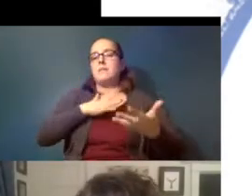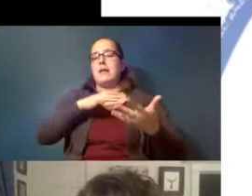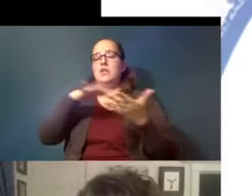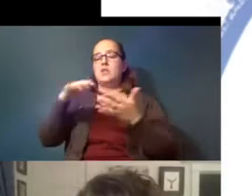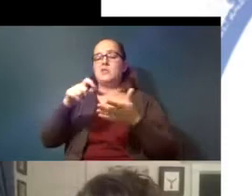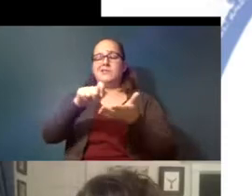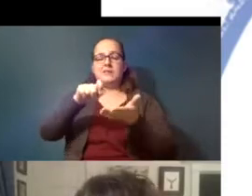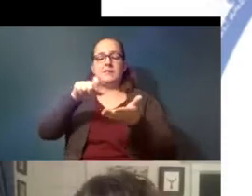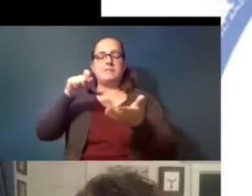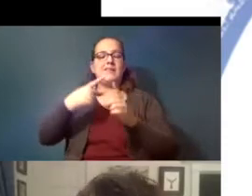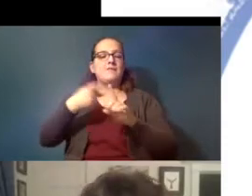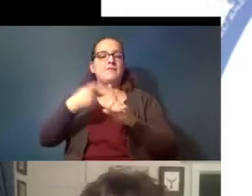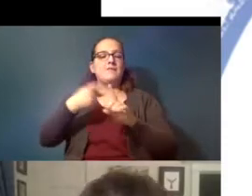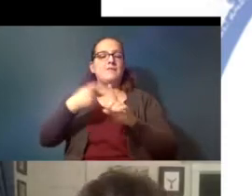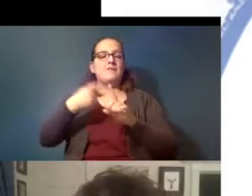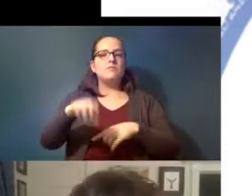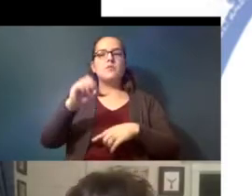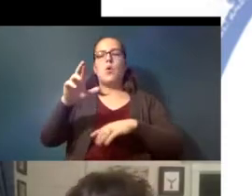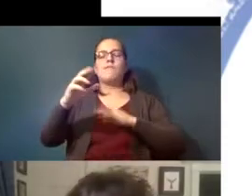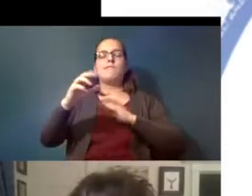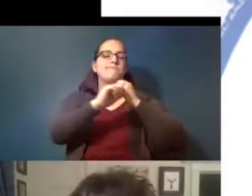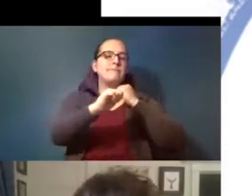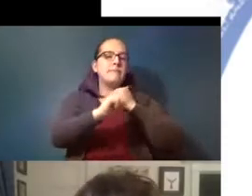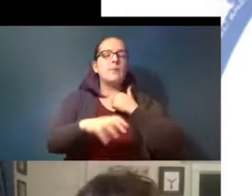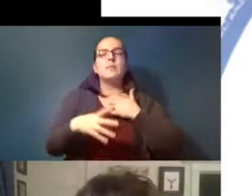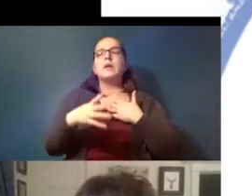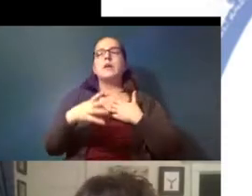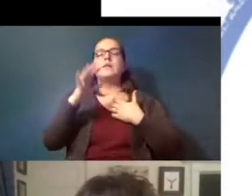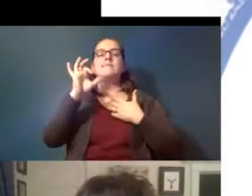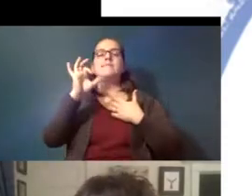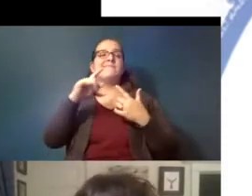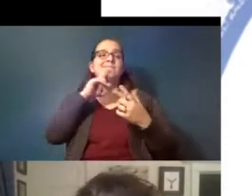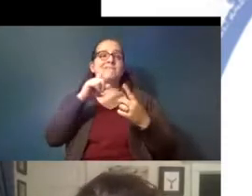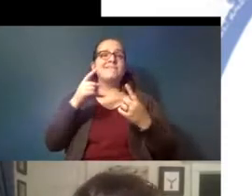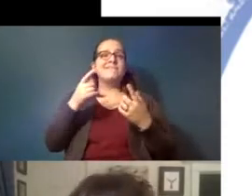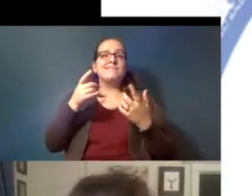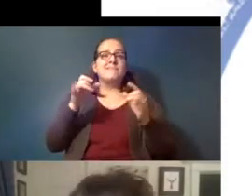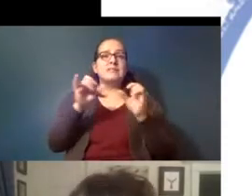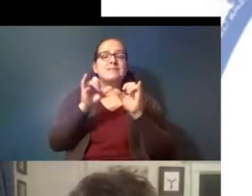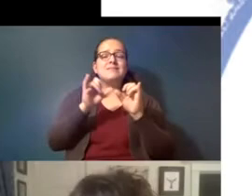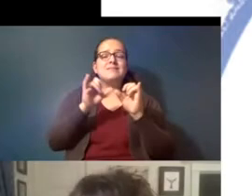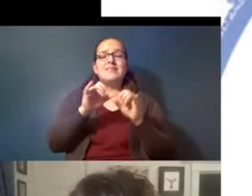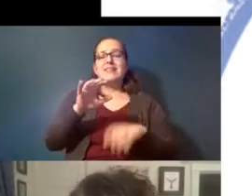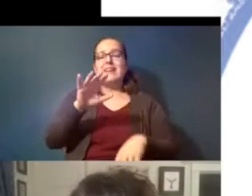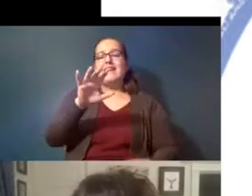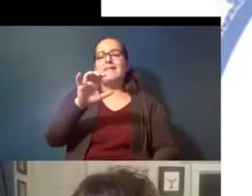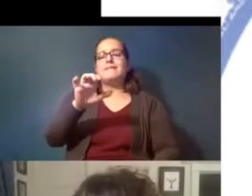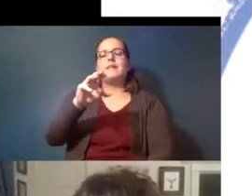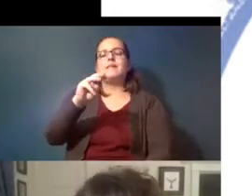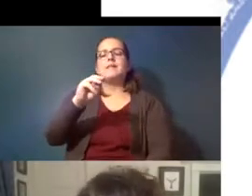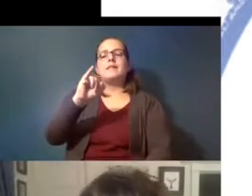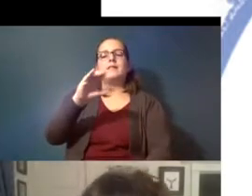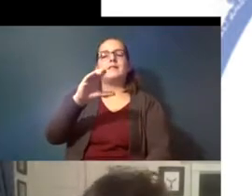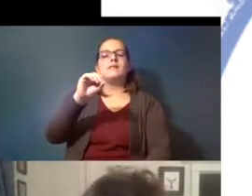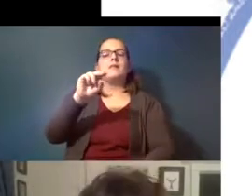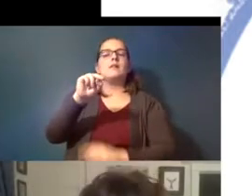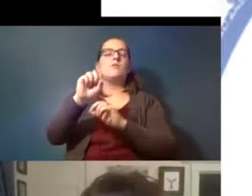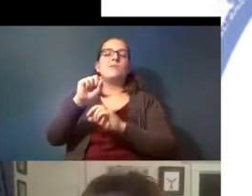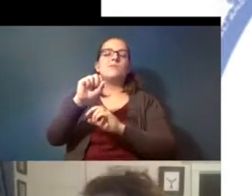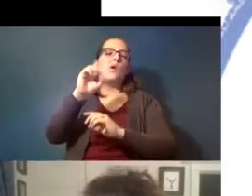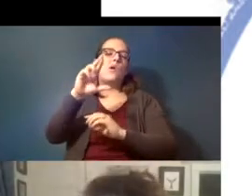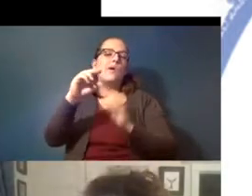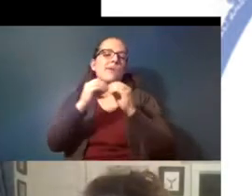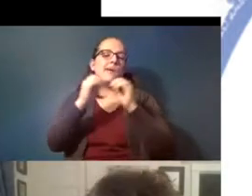of fish or scat are on the order of you know 500 microns or smaller sometimes they get larger items